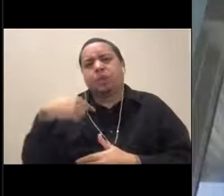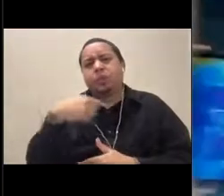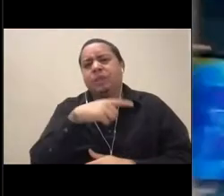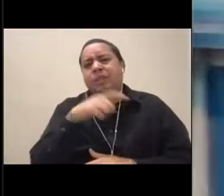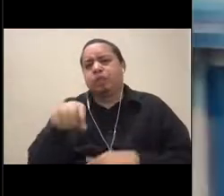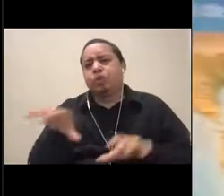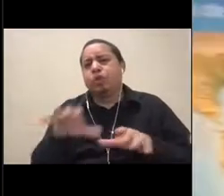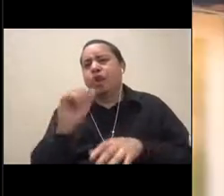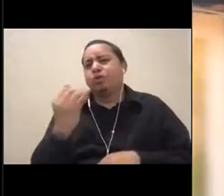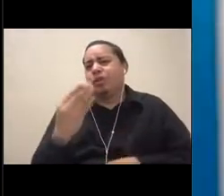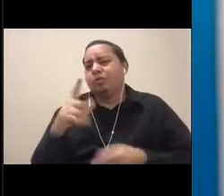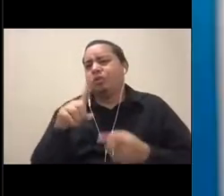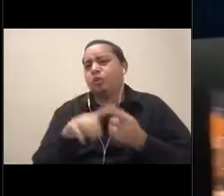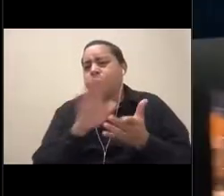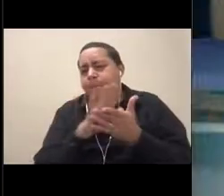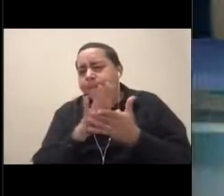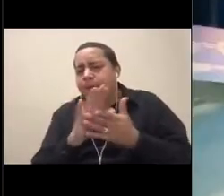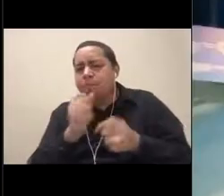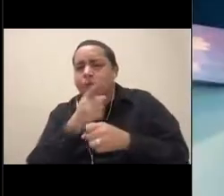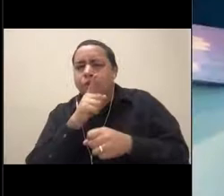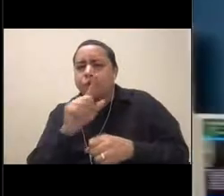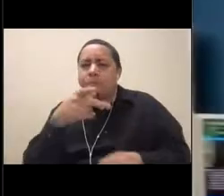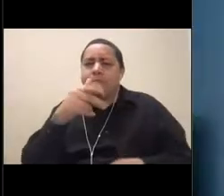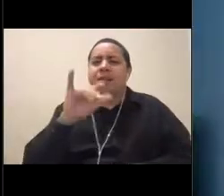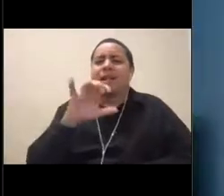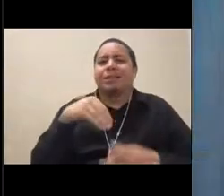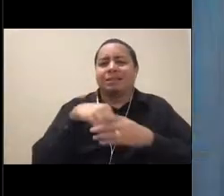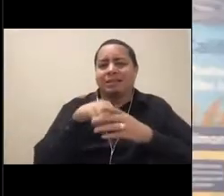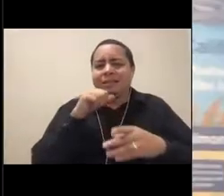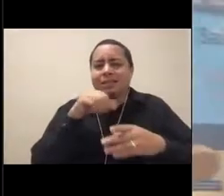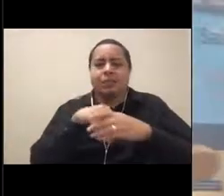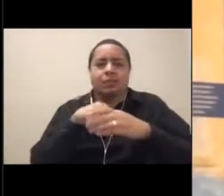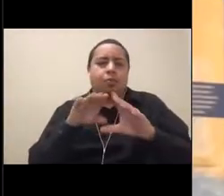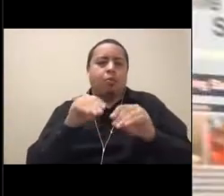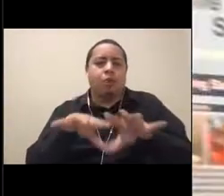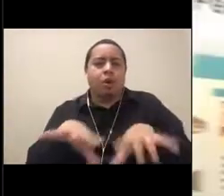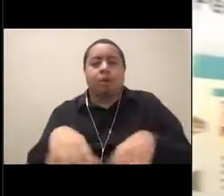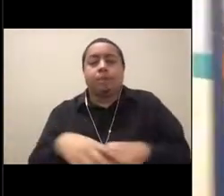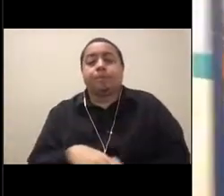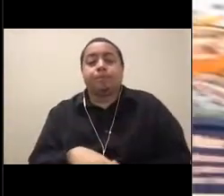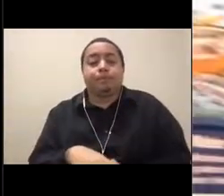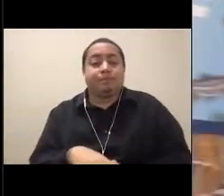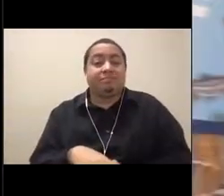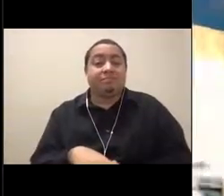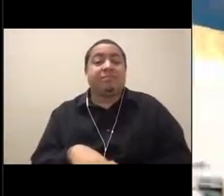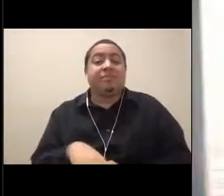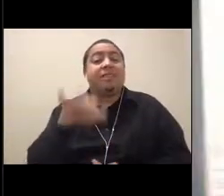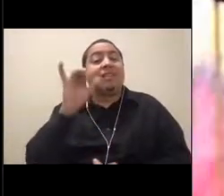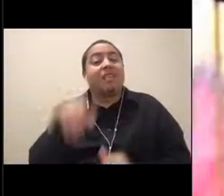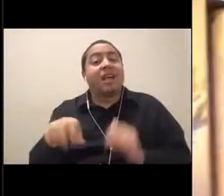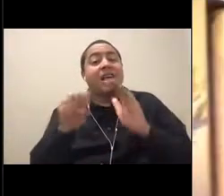All right, as we pan around here, you're going to see that the Exploration Center doesn't have any live animals. We're not an aquarium.